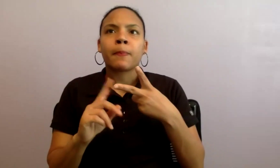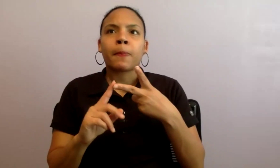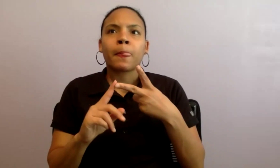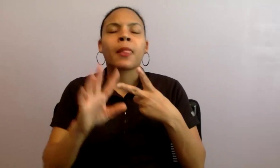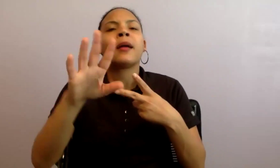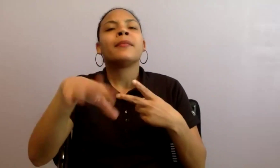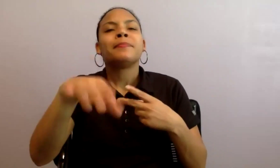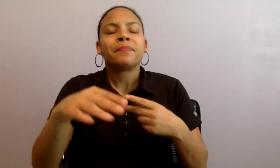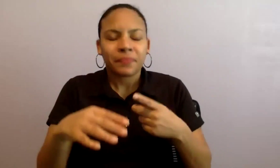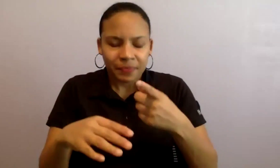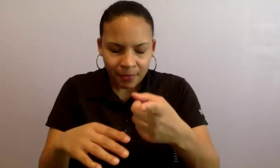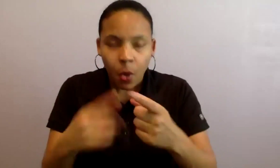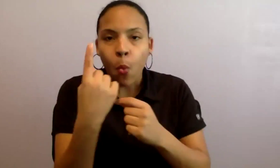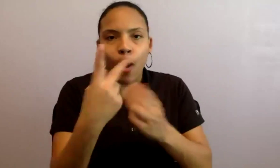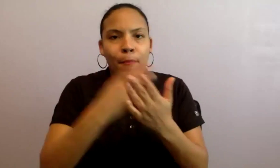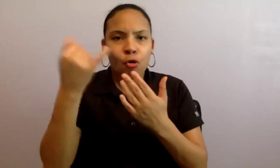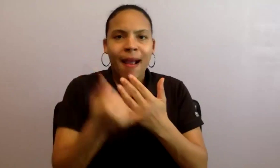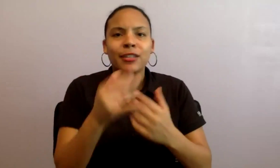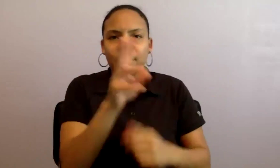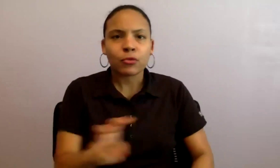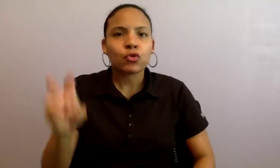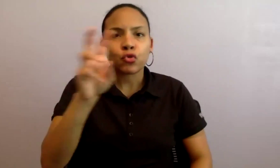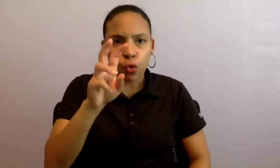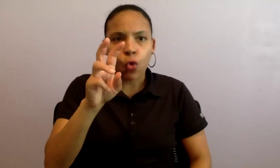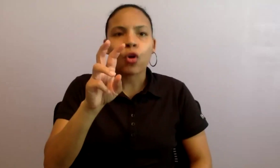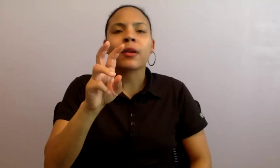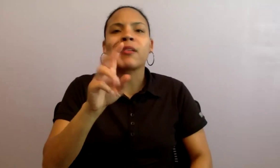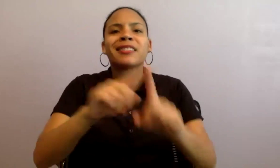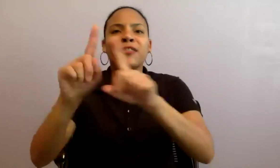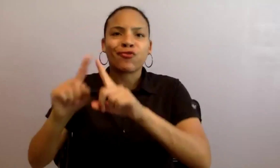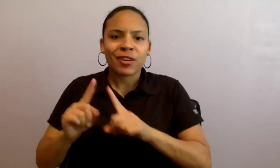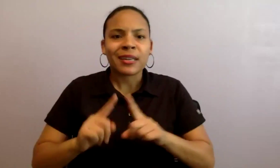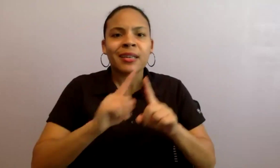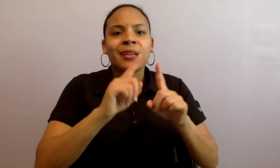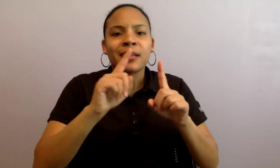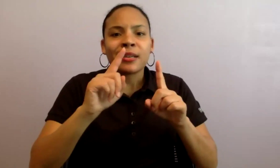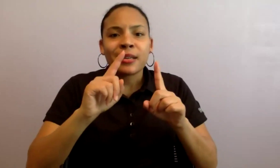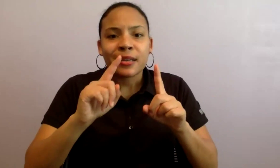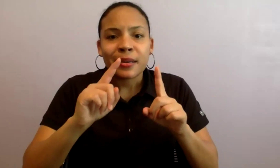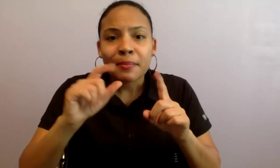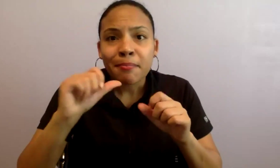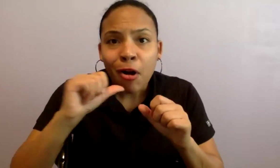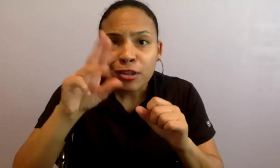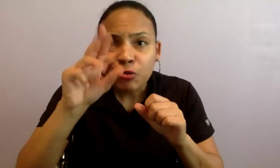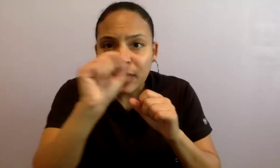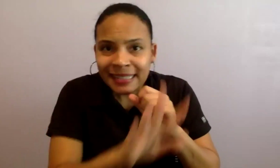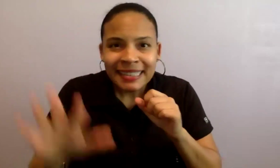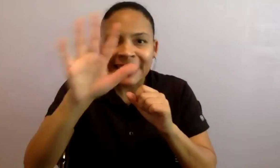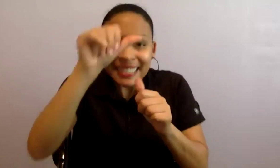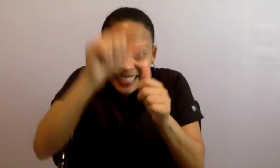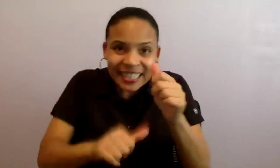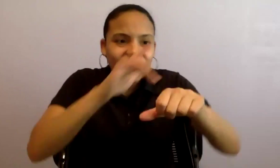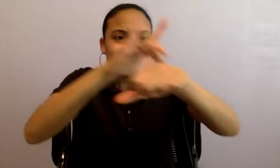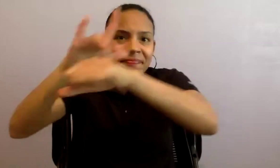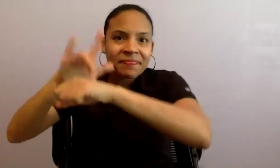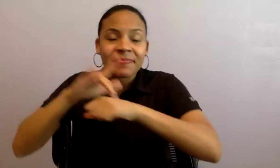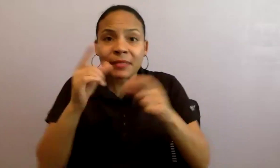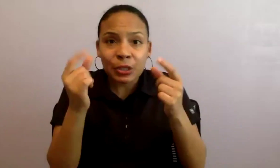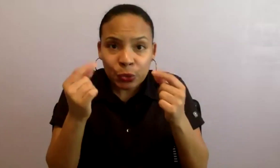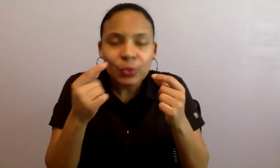tour that toured dike bars in the United States and each one they did a new history of the dike